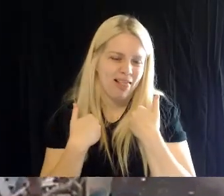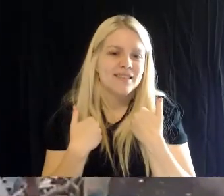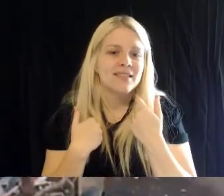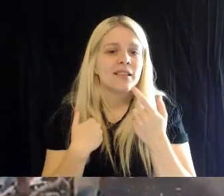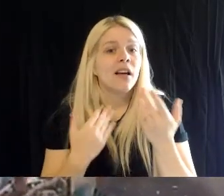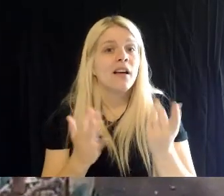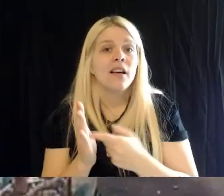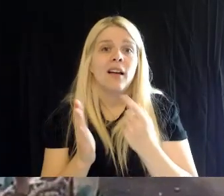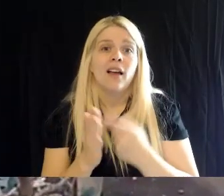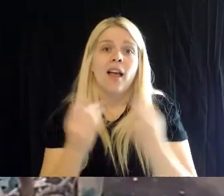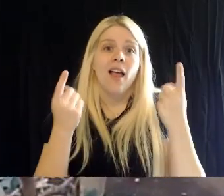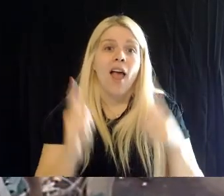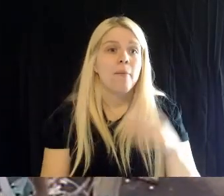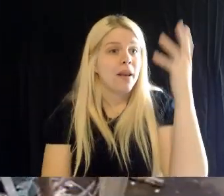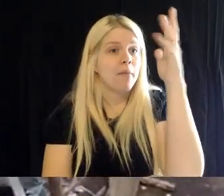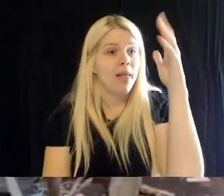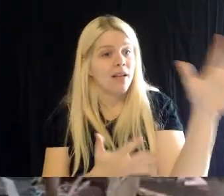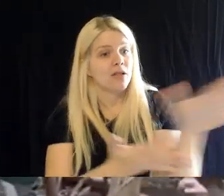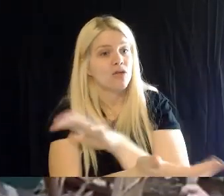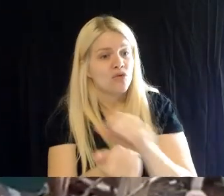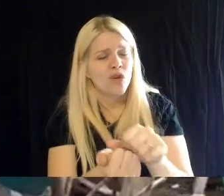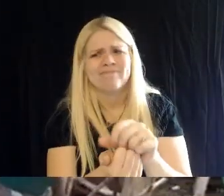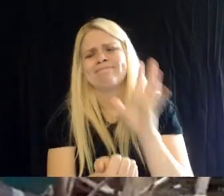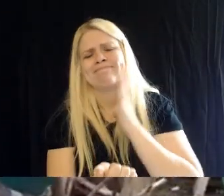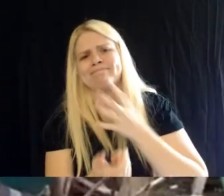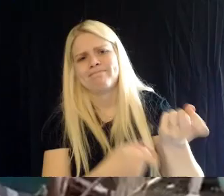There have been individuals over the years that actually donate plants to us,